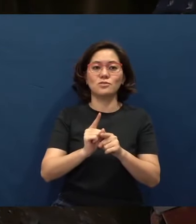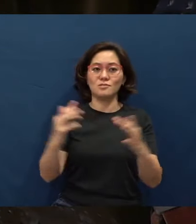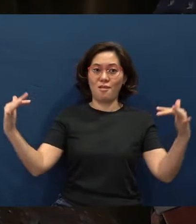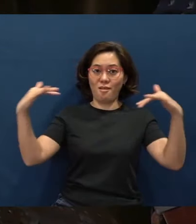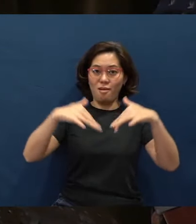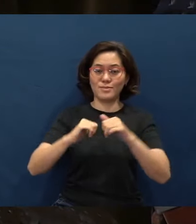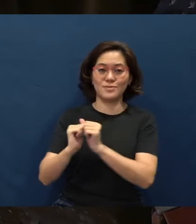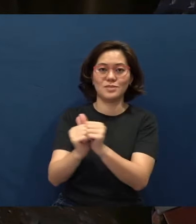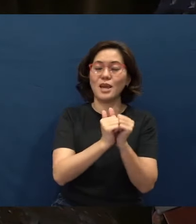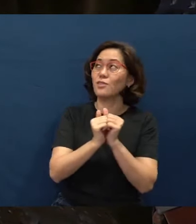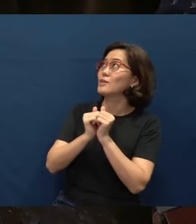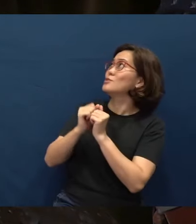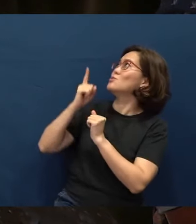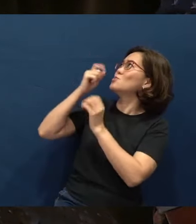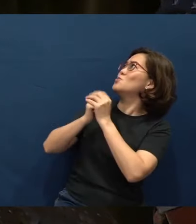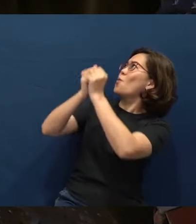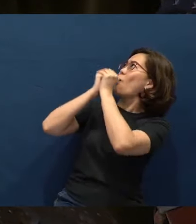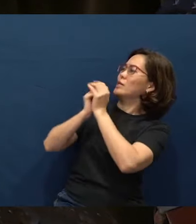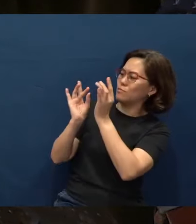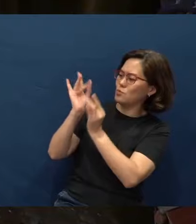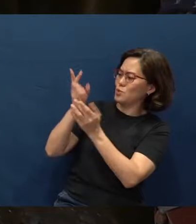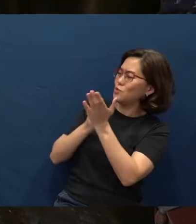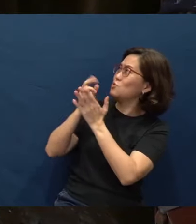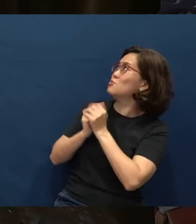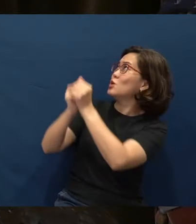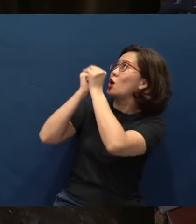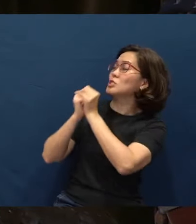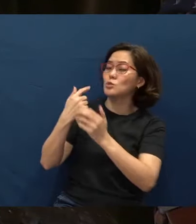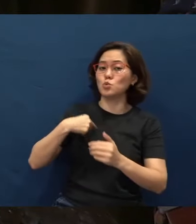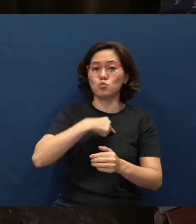to worship You in spirit and in truth, we remember that, Lord, You do not